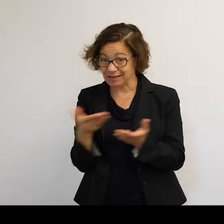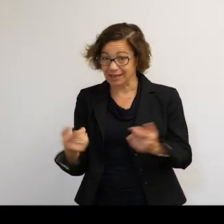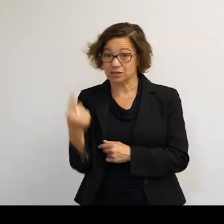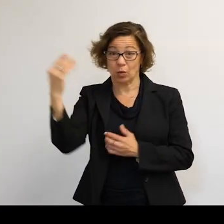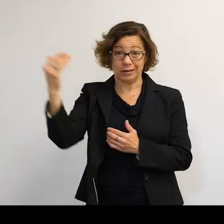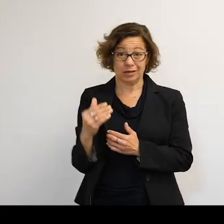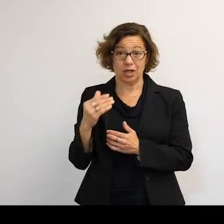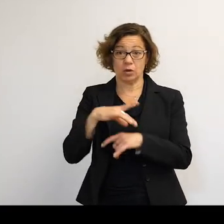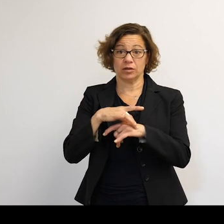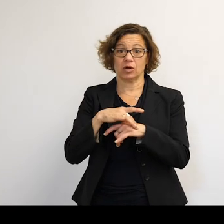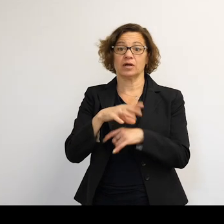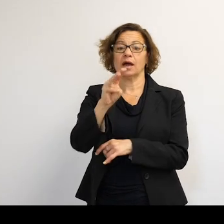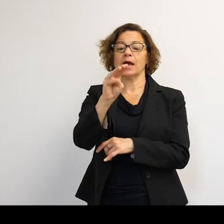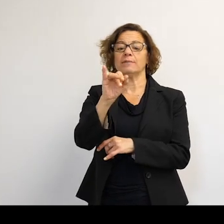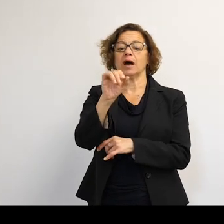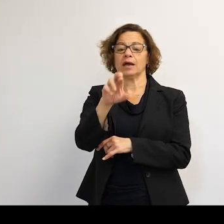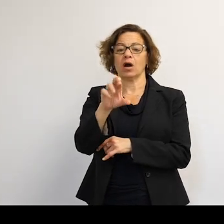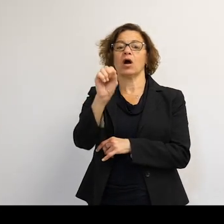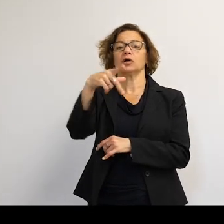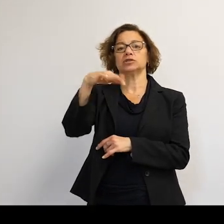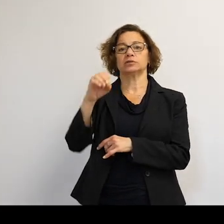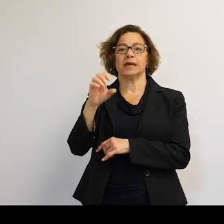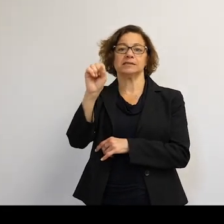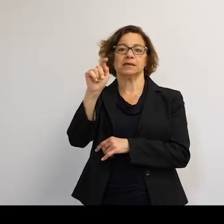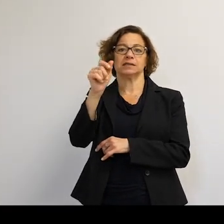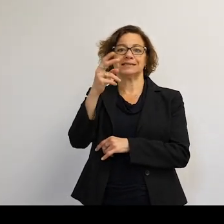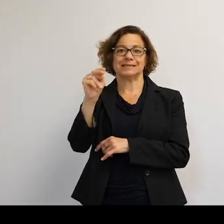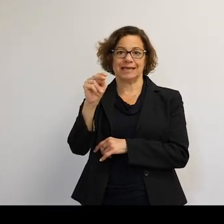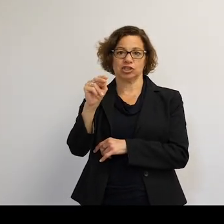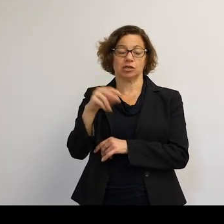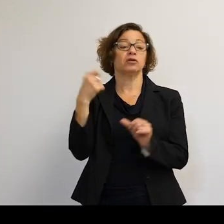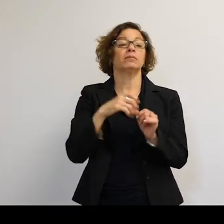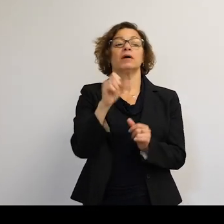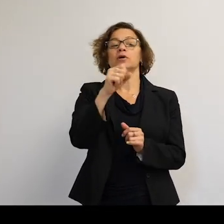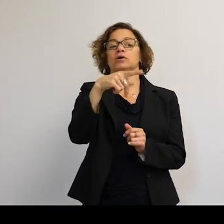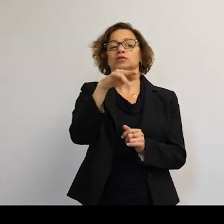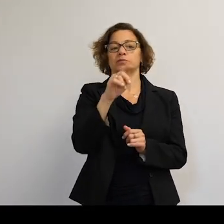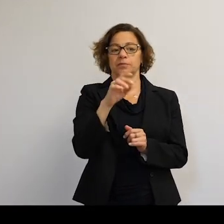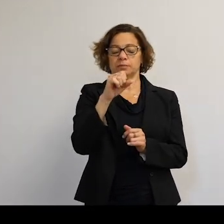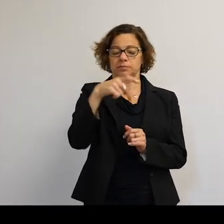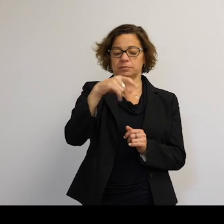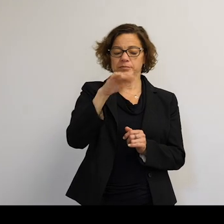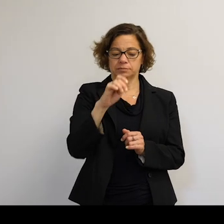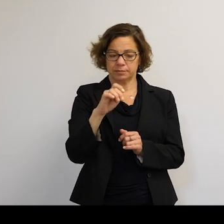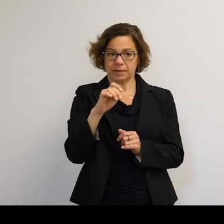That's the Mir space station. And so to remember is space stations are really close to the Earth, because a lot